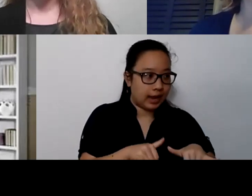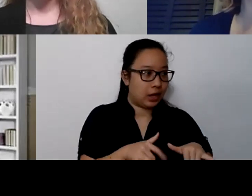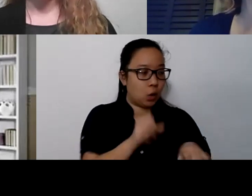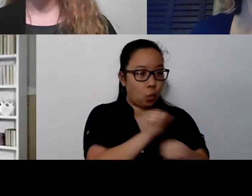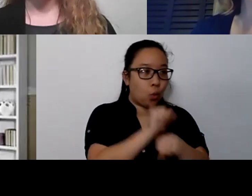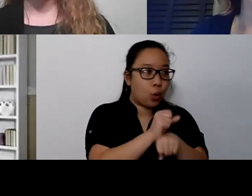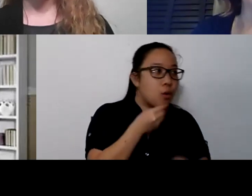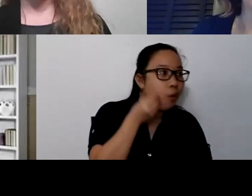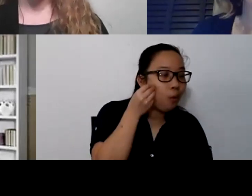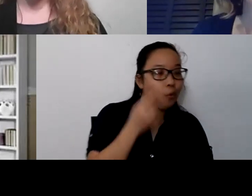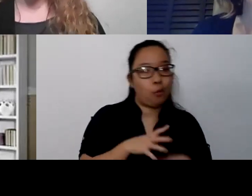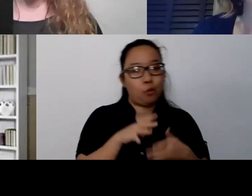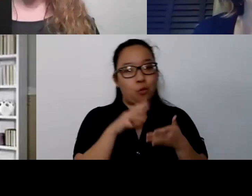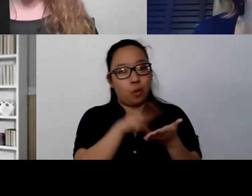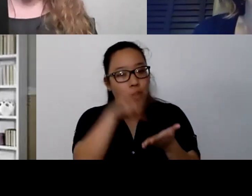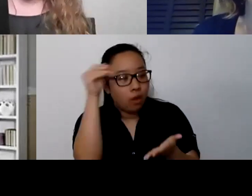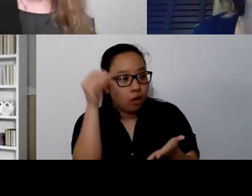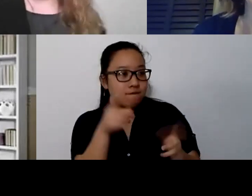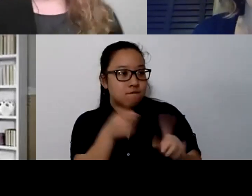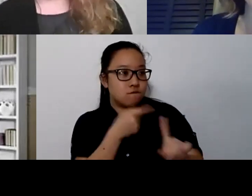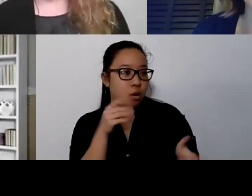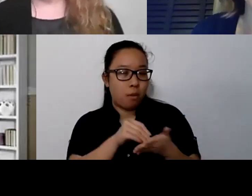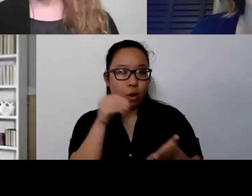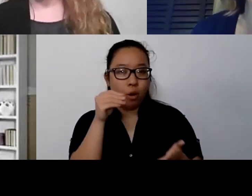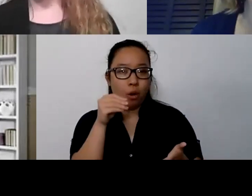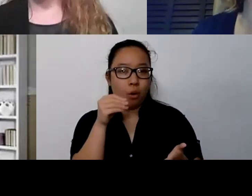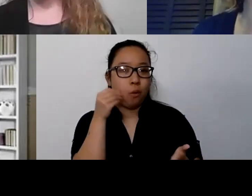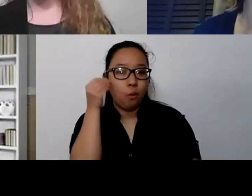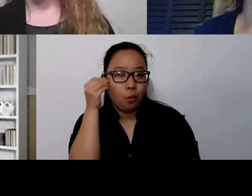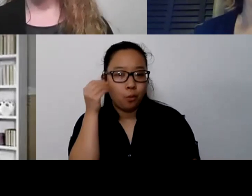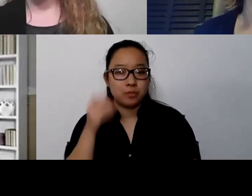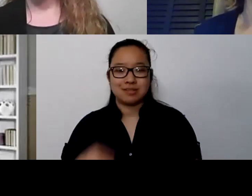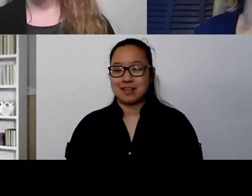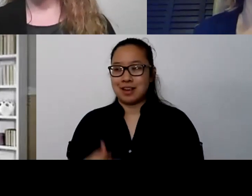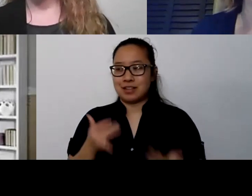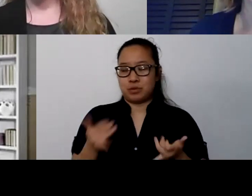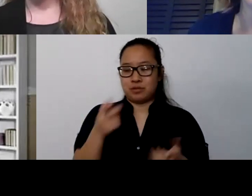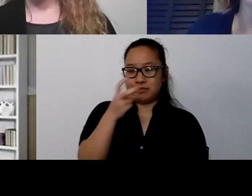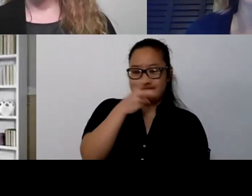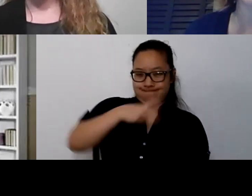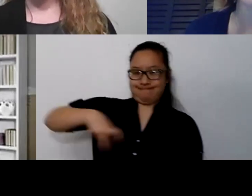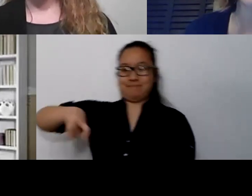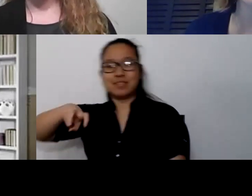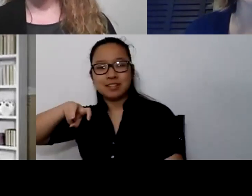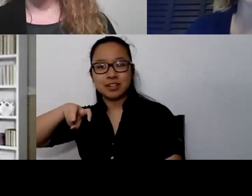transitioning back to a cubicle in an office building, transitioning back to a classroom for teachers.